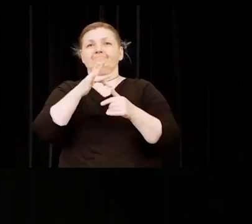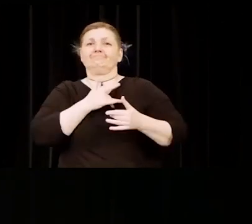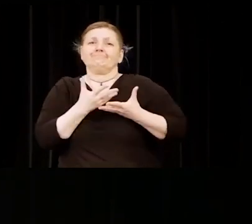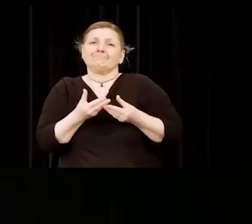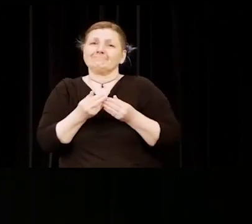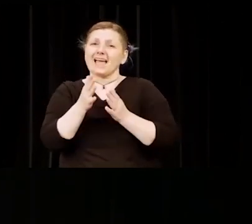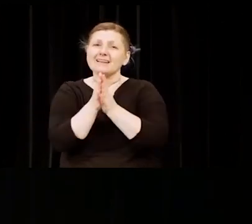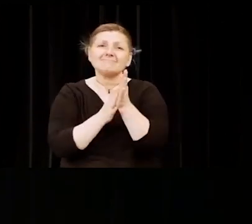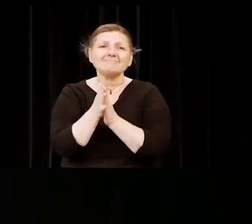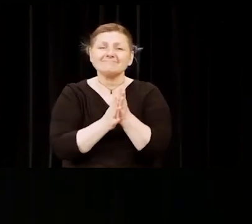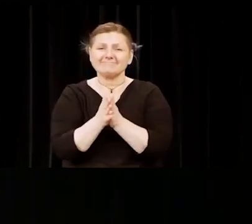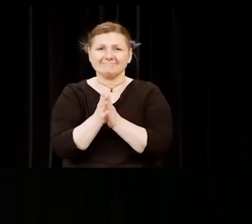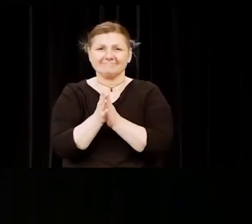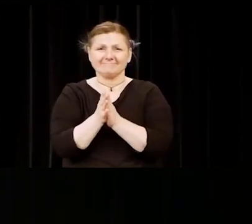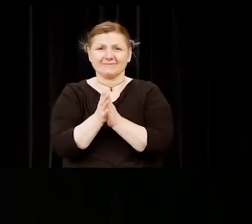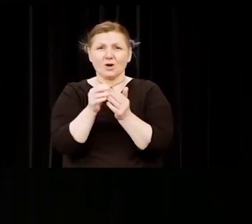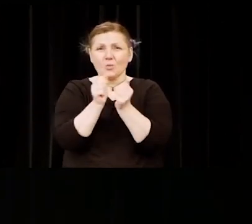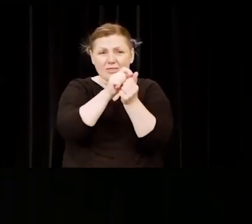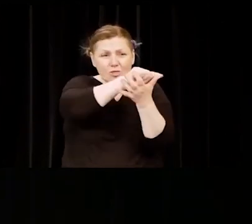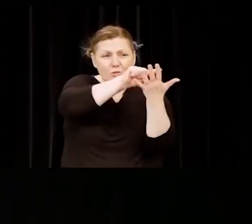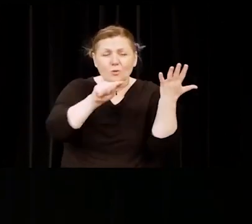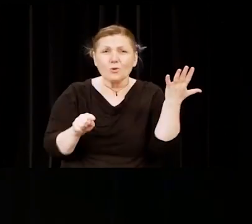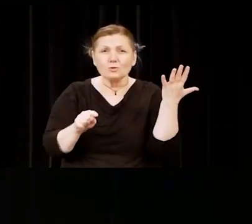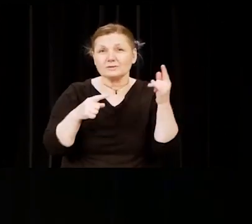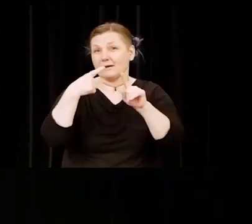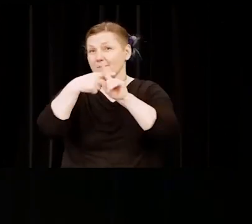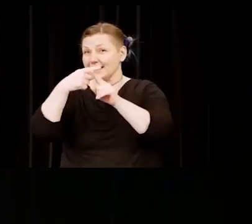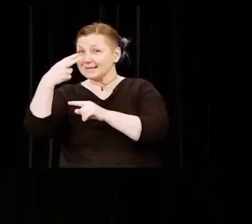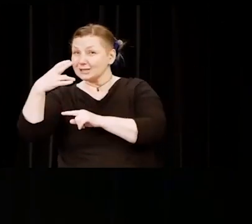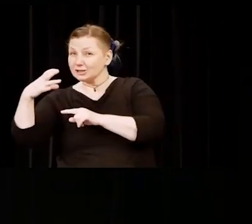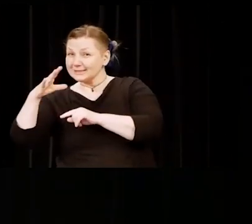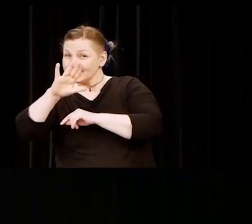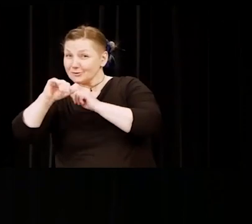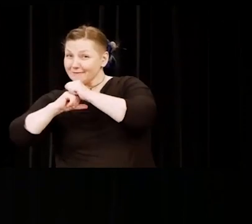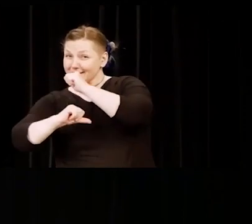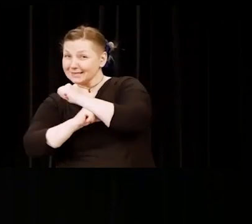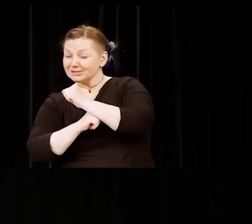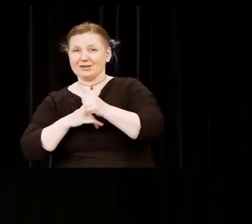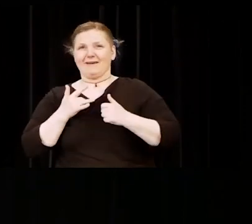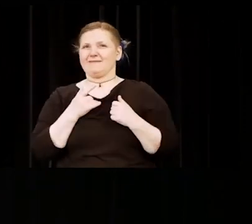and with HCC as your foundation, I'm confident that you can do anything.